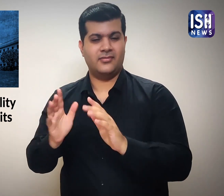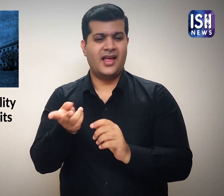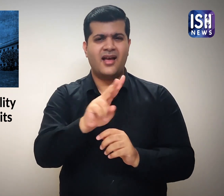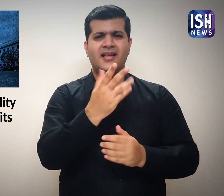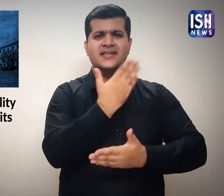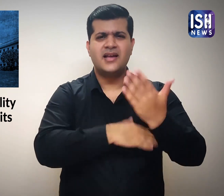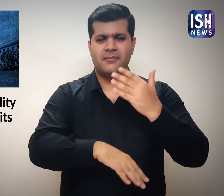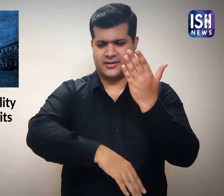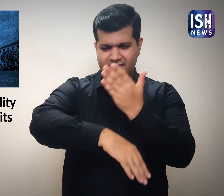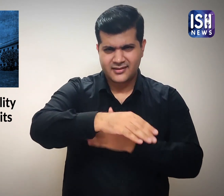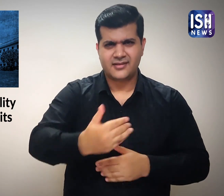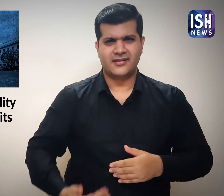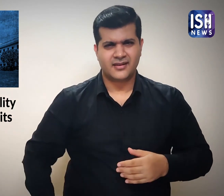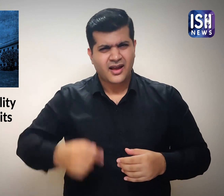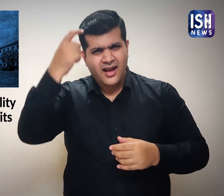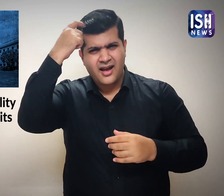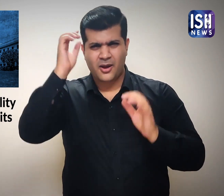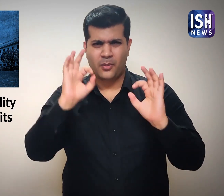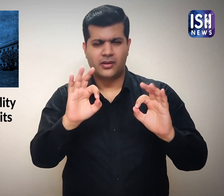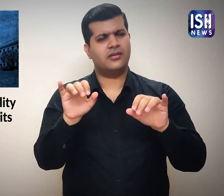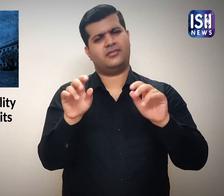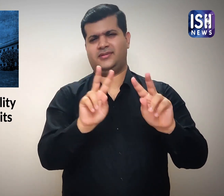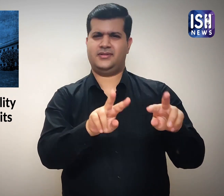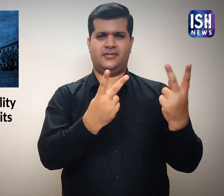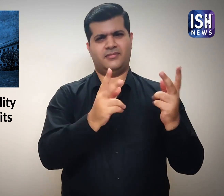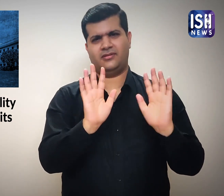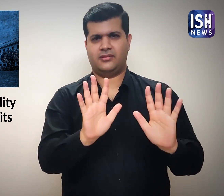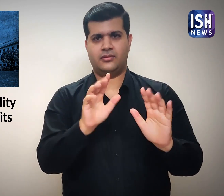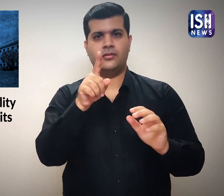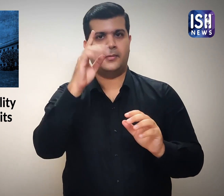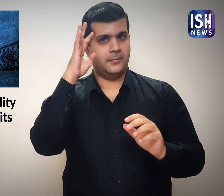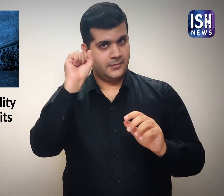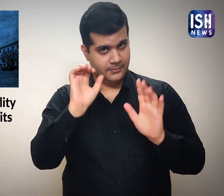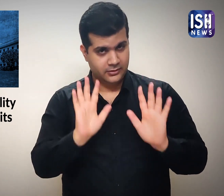Please remember people with physical disablities are different.